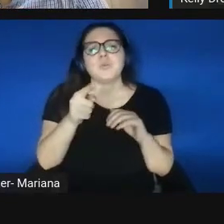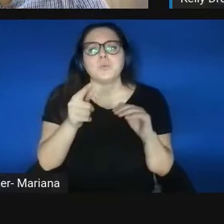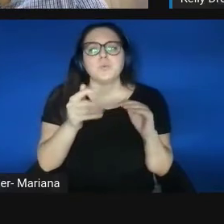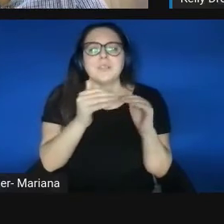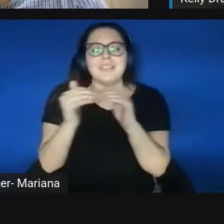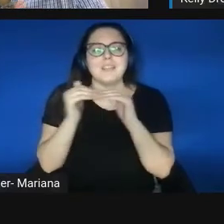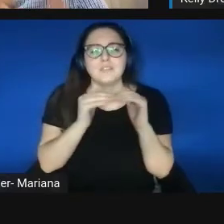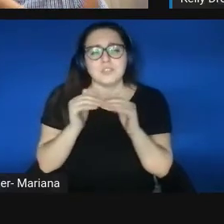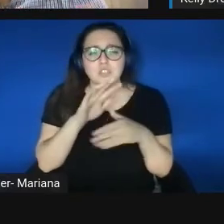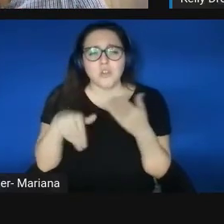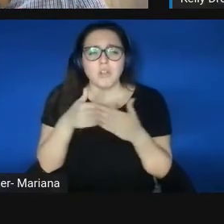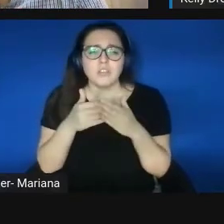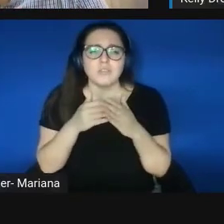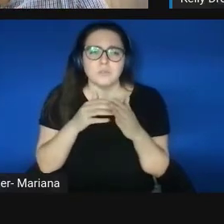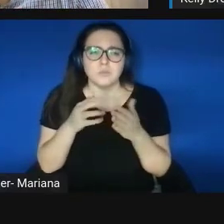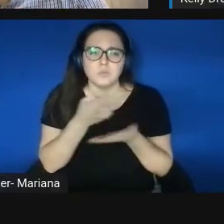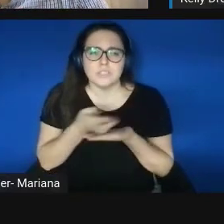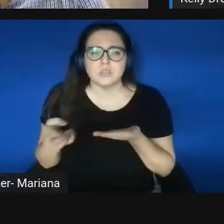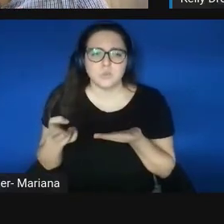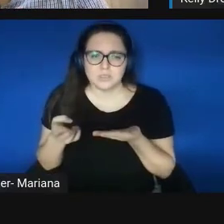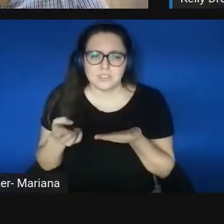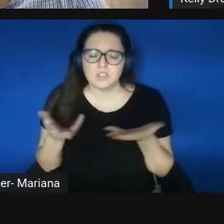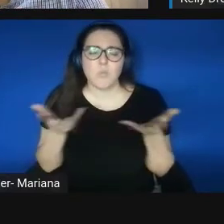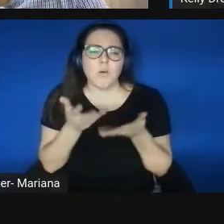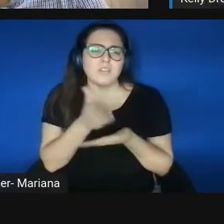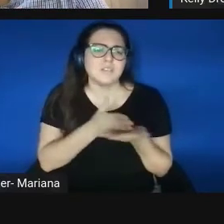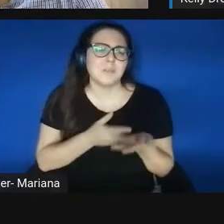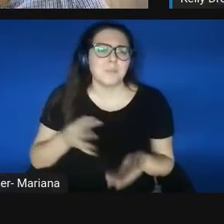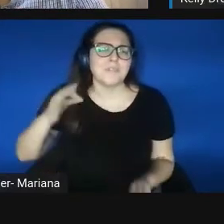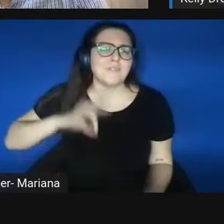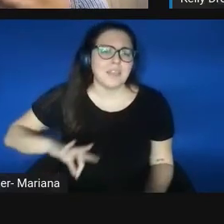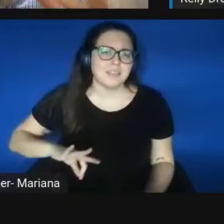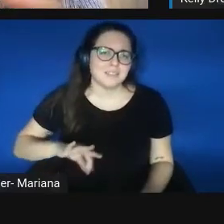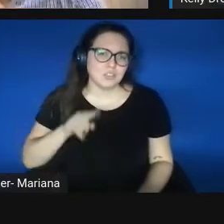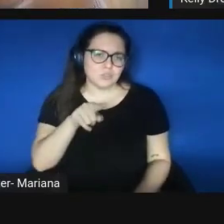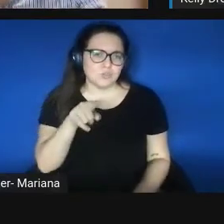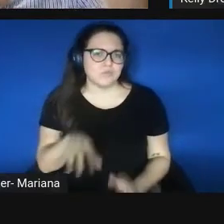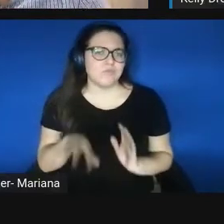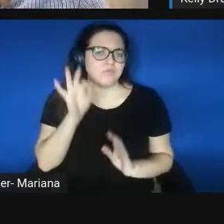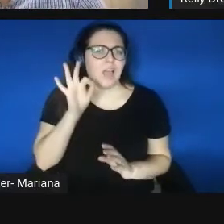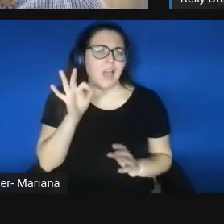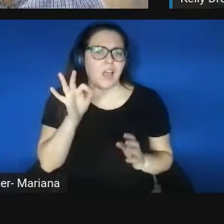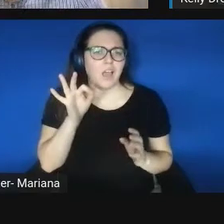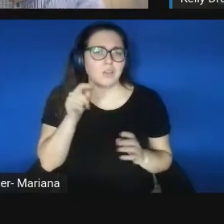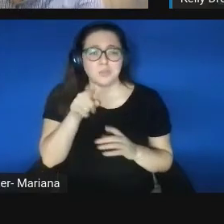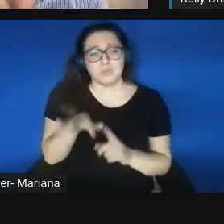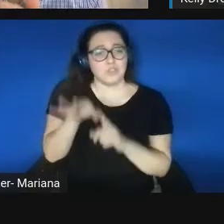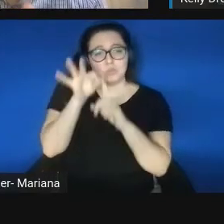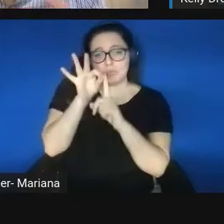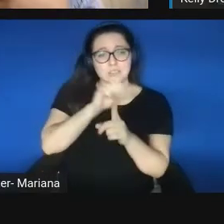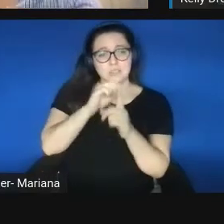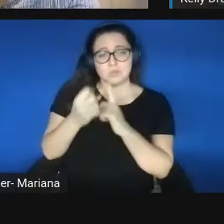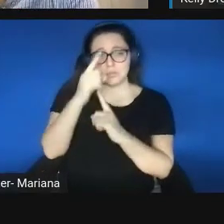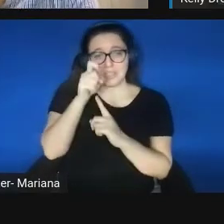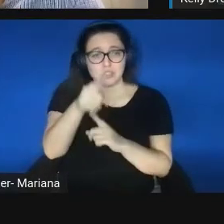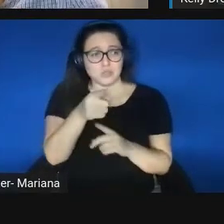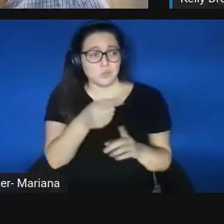and like what are some of the advantages that you have found? You are in a unique situation because came up with the technology you sort of partnered.